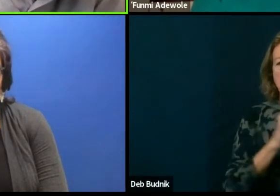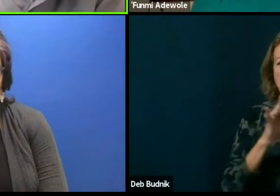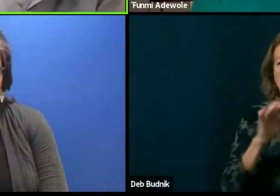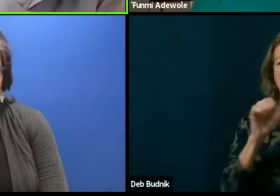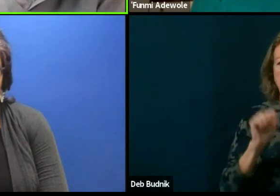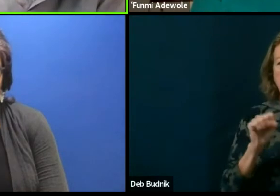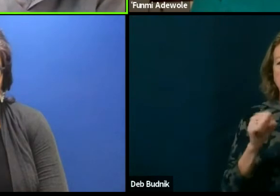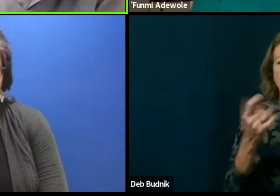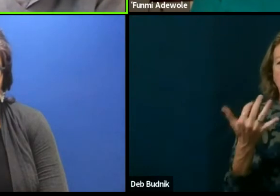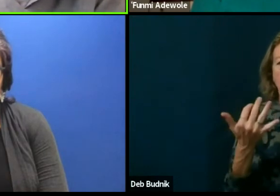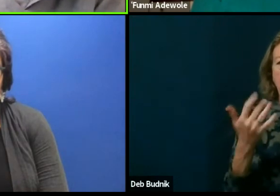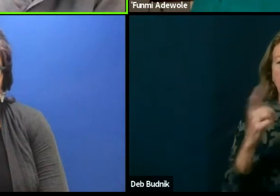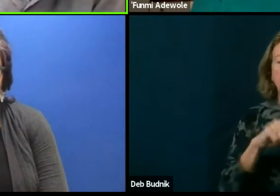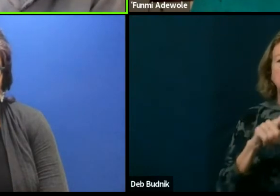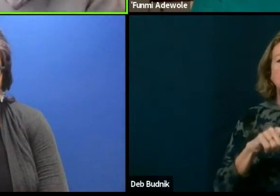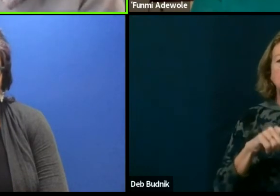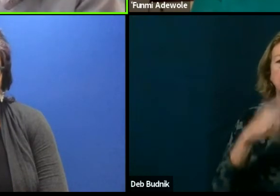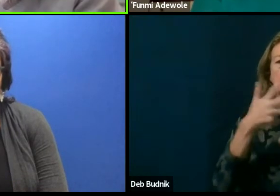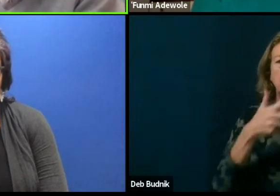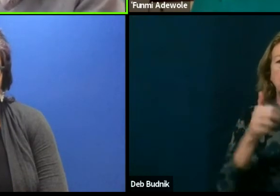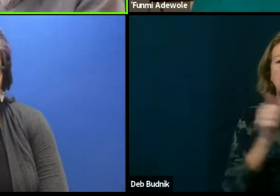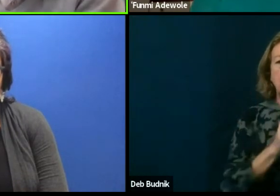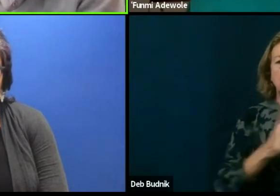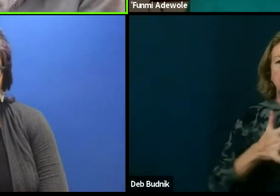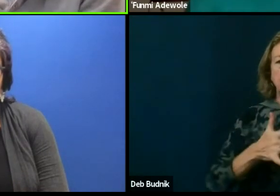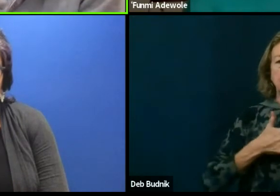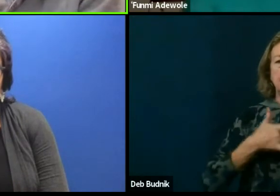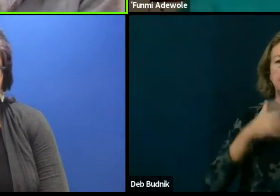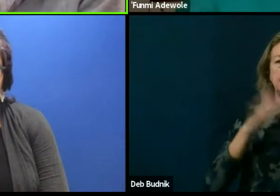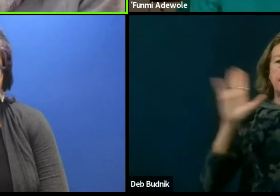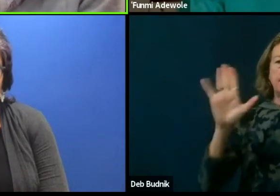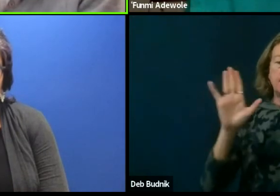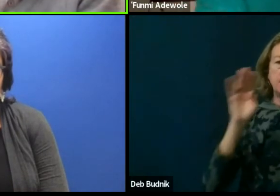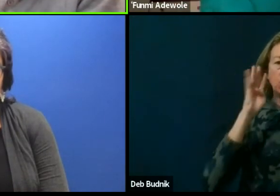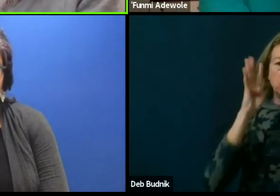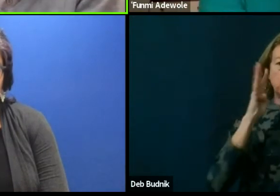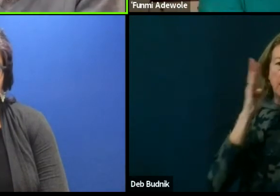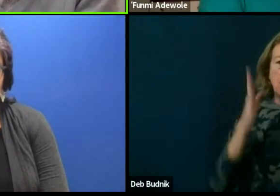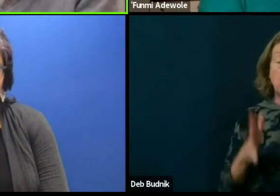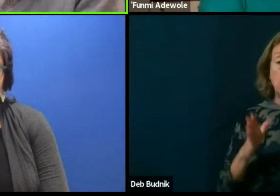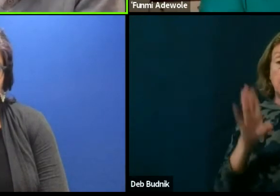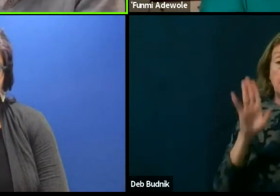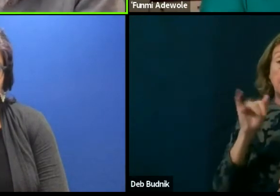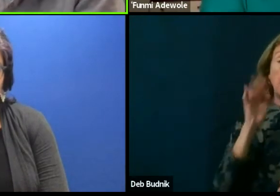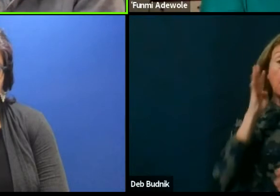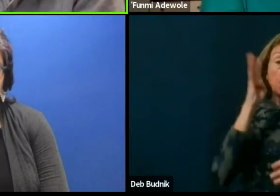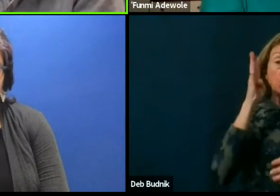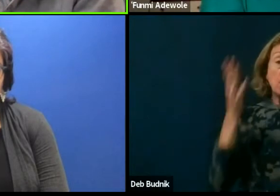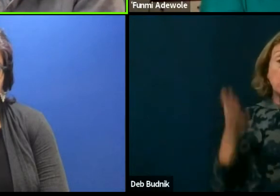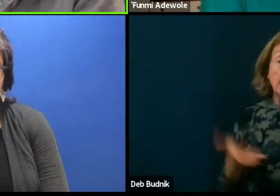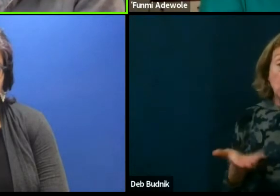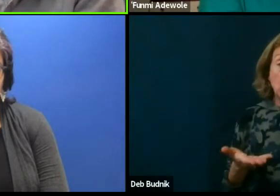but to interact with the sensibilities of its creator. And by creator here I am referring to those communities.